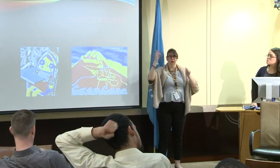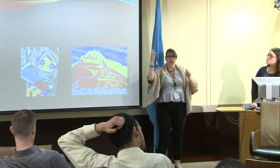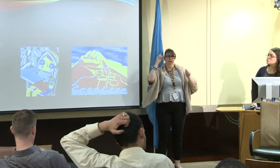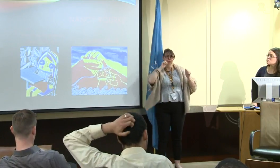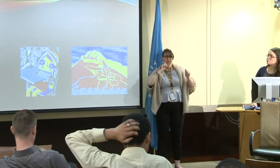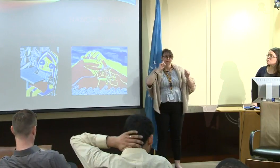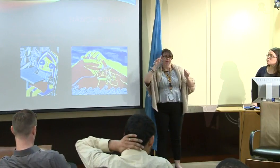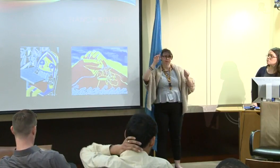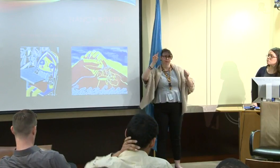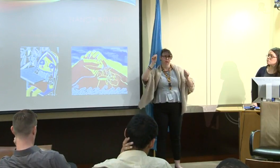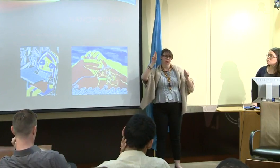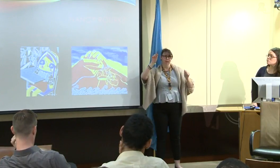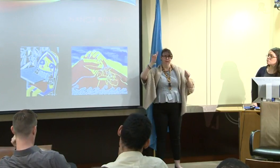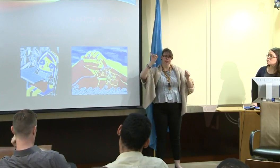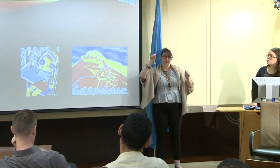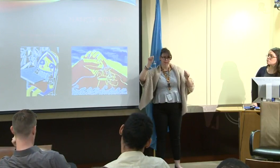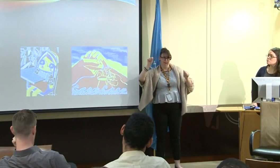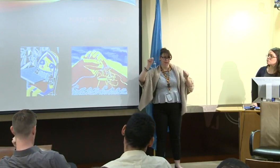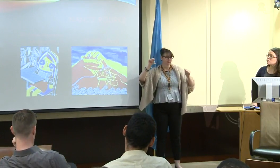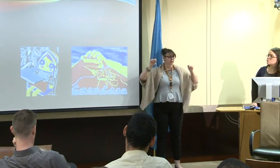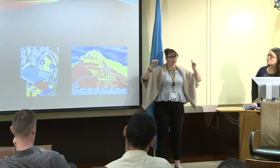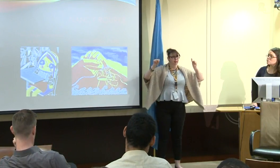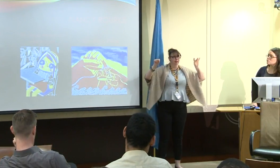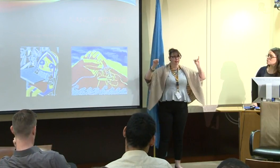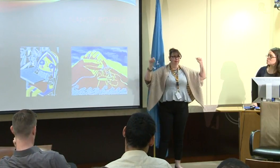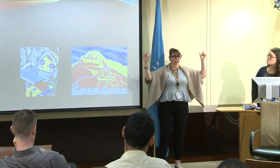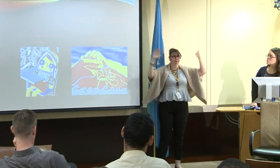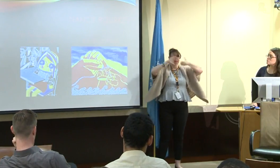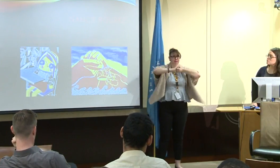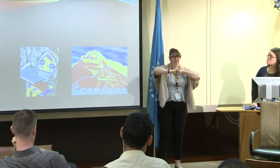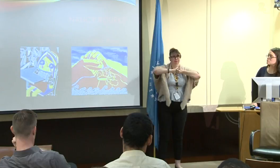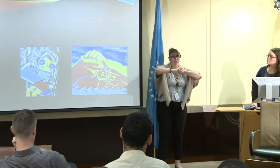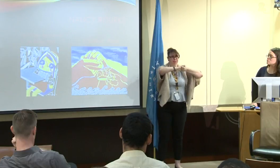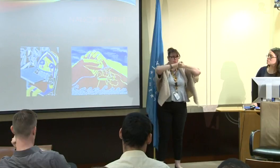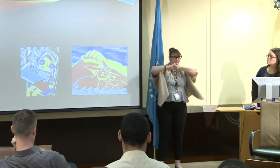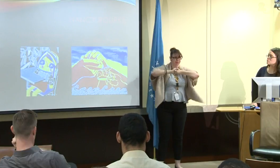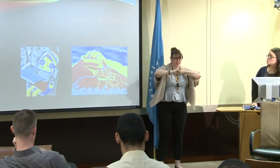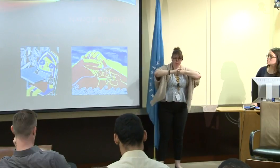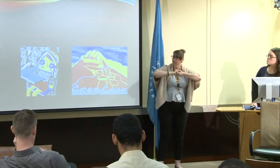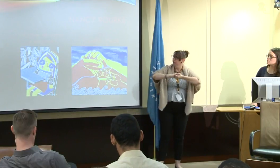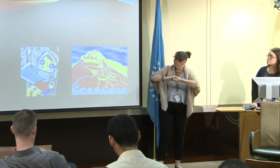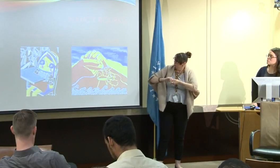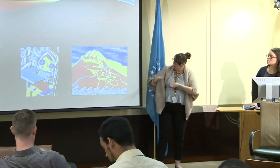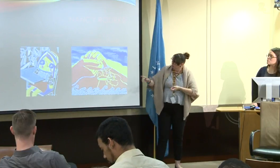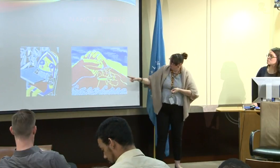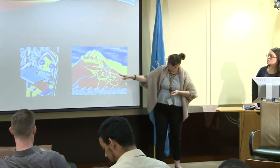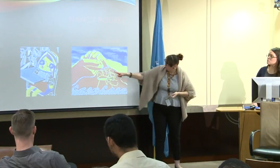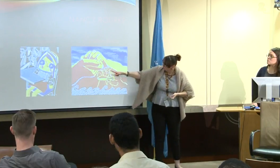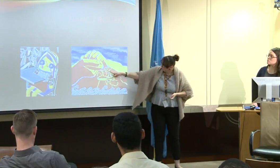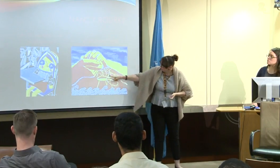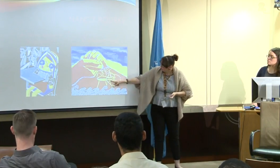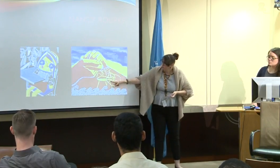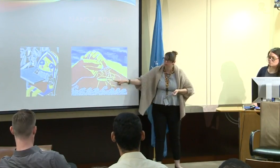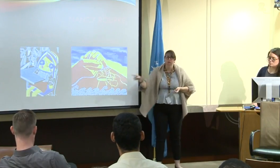They have a movement of the sortiss in France, the deaf community. And so they were talking about the deaf art movement